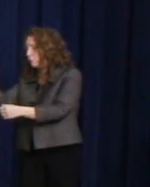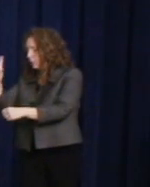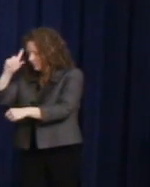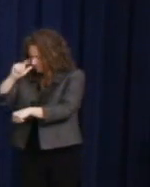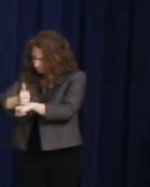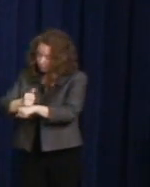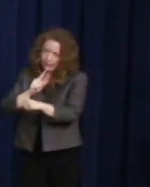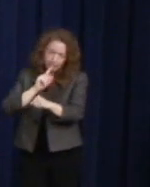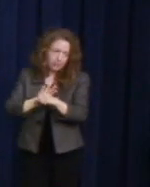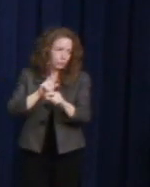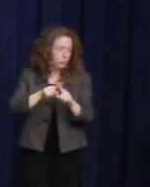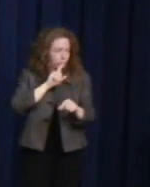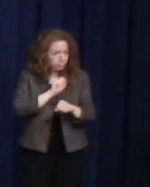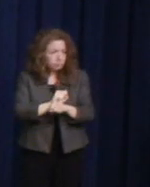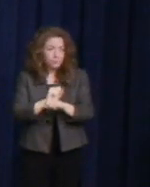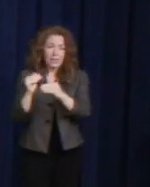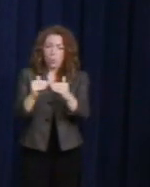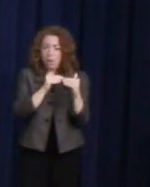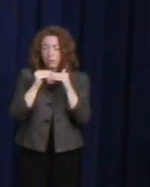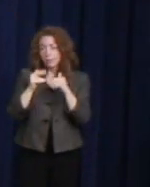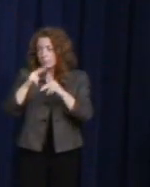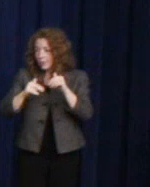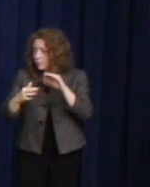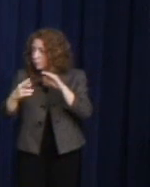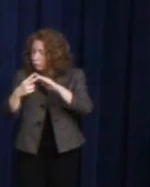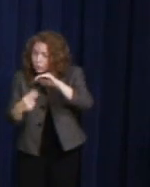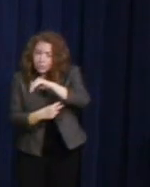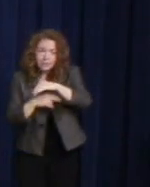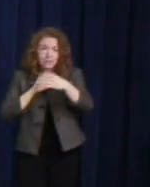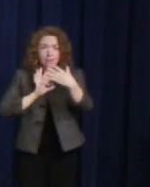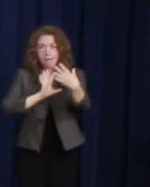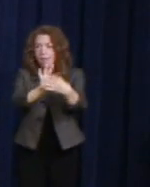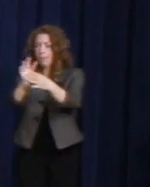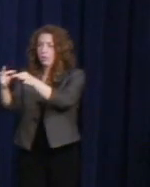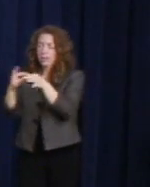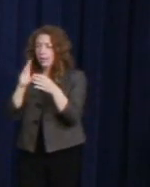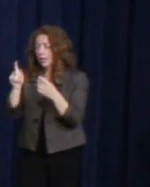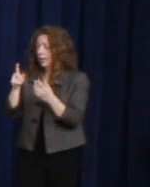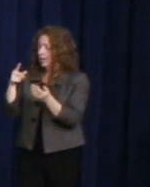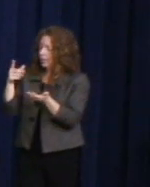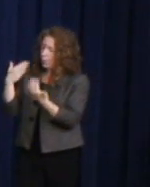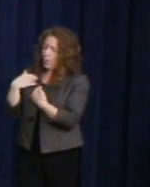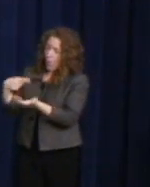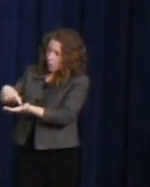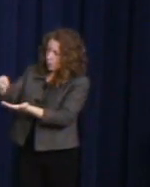bridges in collaboration for all of us. We are so indebtful and grateful for the work that you do.